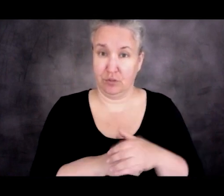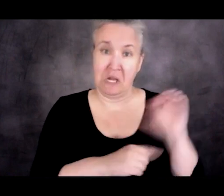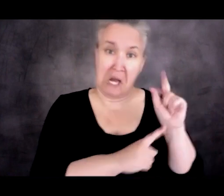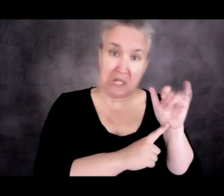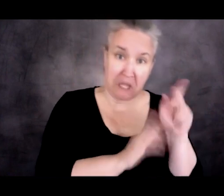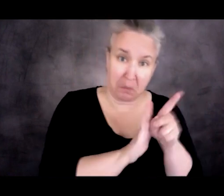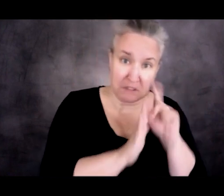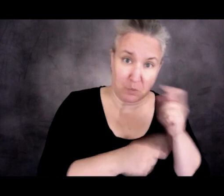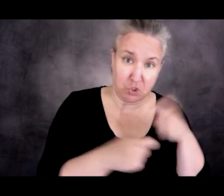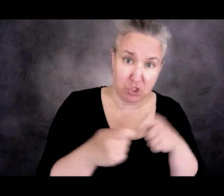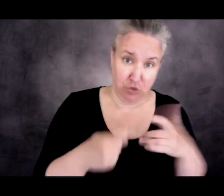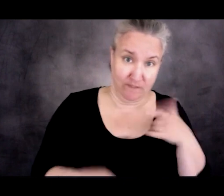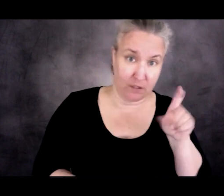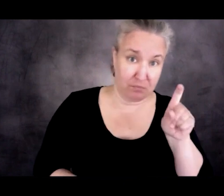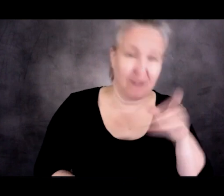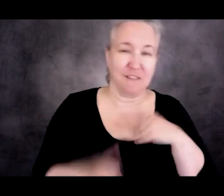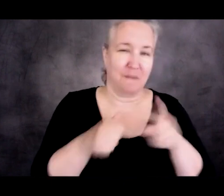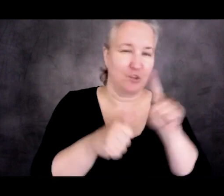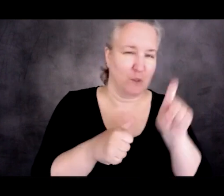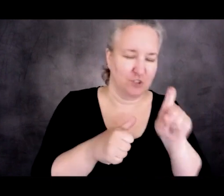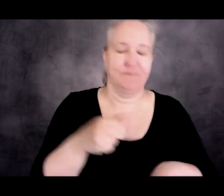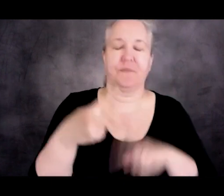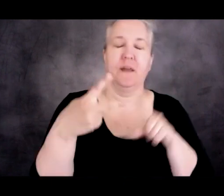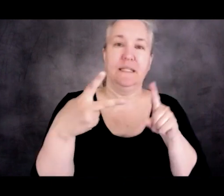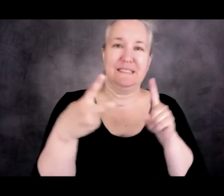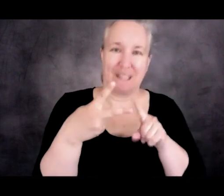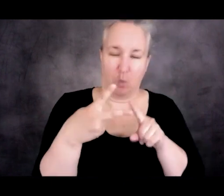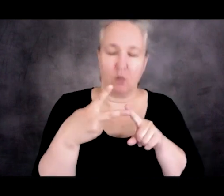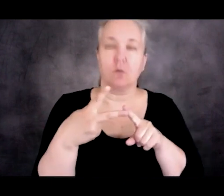That's the first question. The second one is, what can we do currently